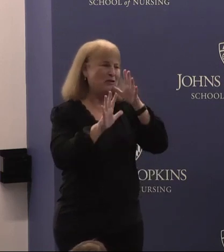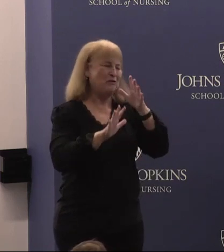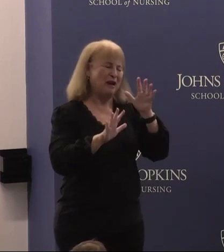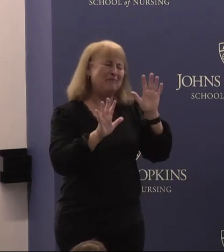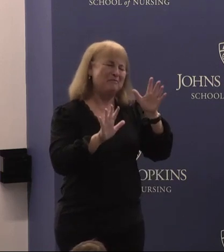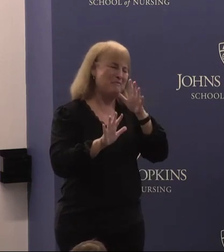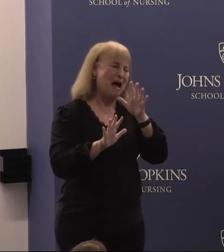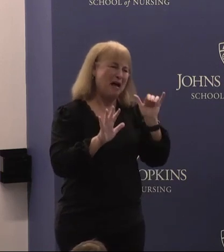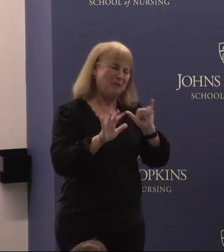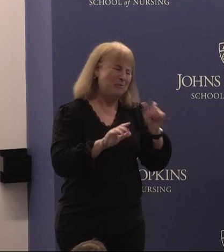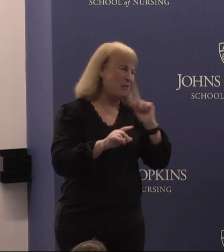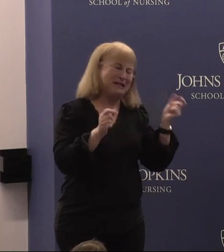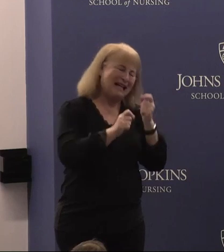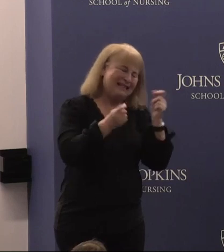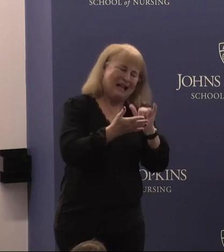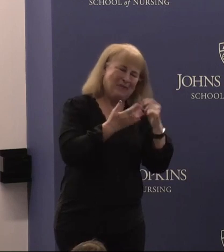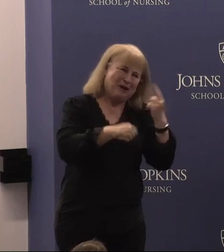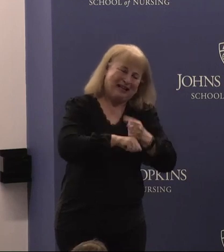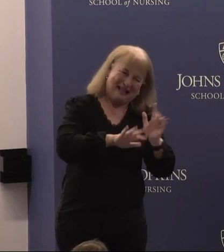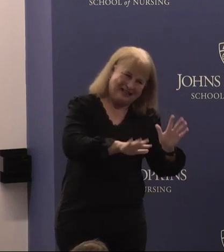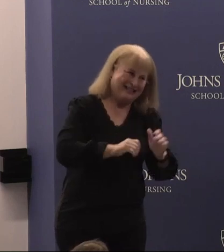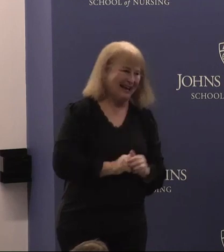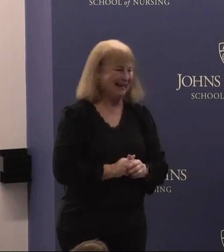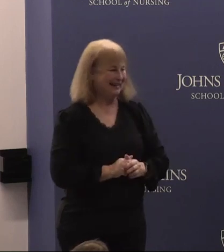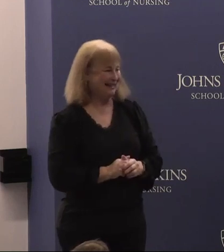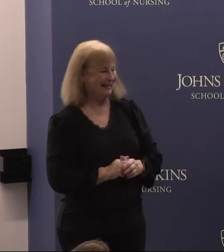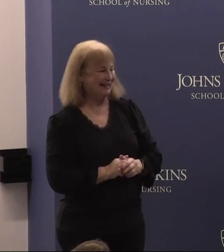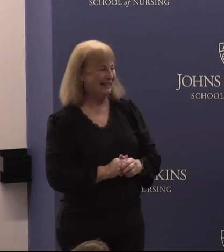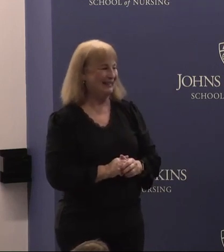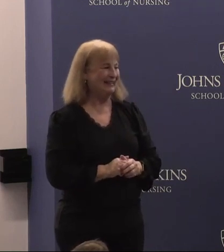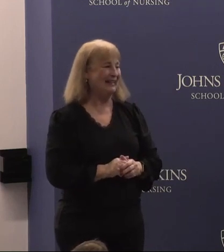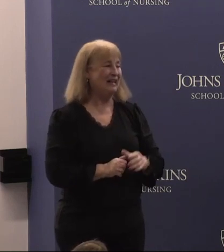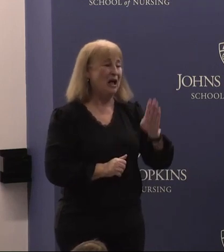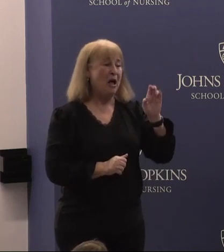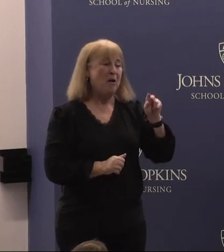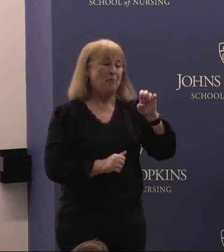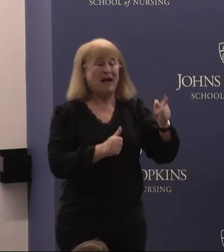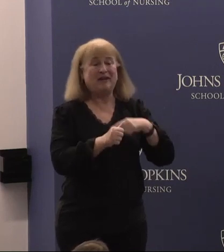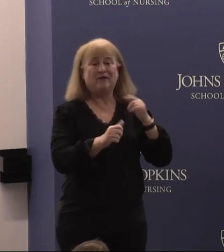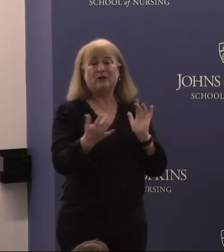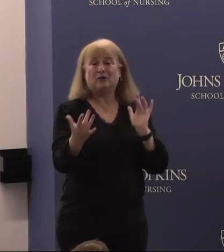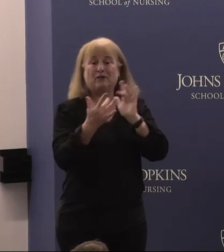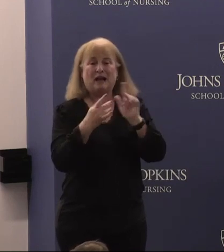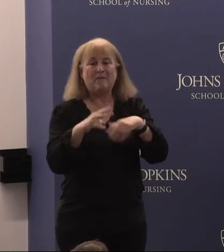not what we're celebrating tonight. When Bonnie first reached out about a home at the School of